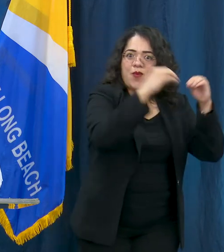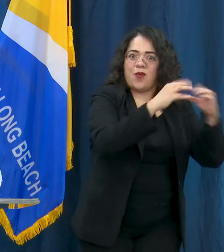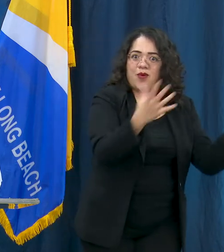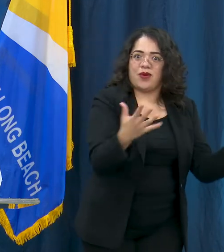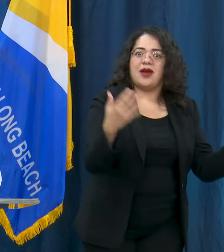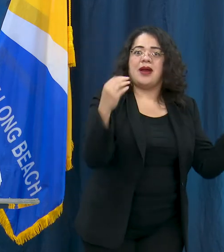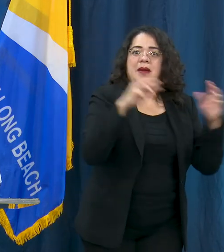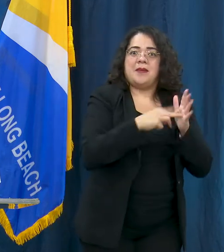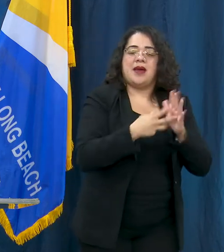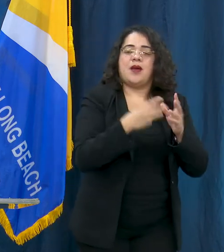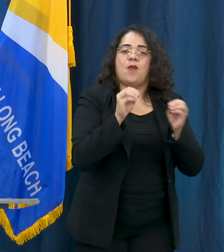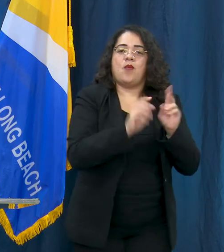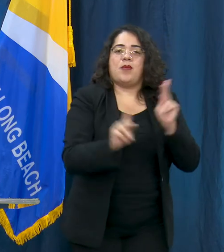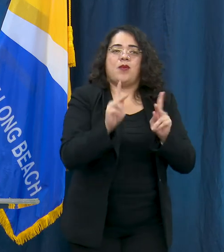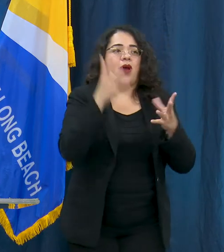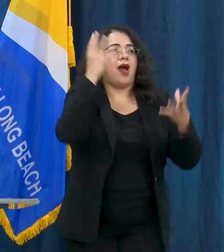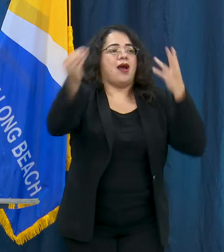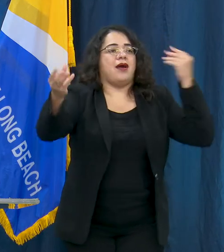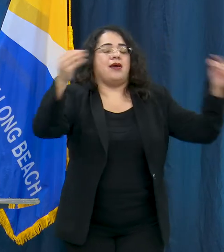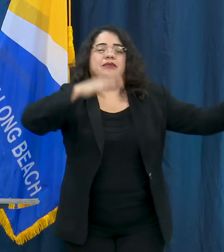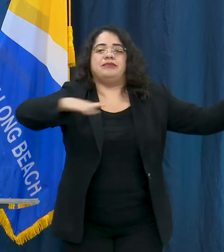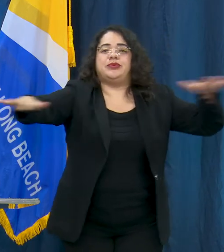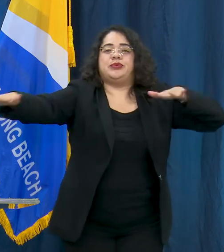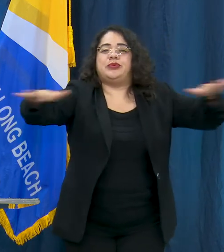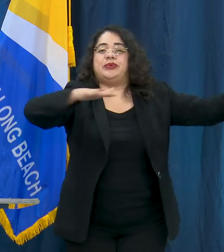what's causing increases which we do expect to see